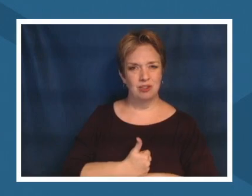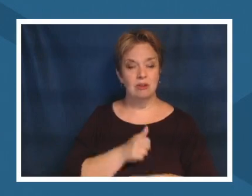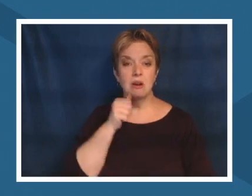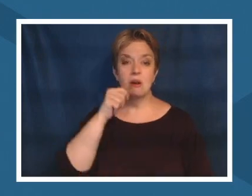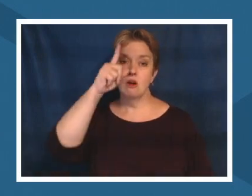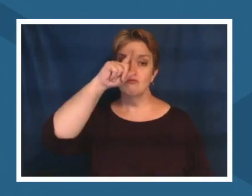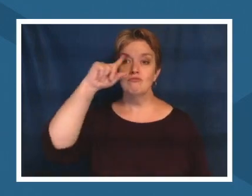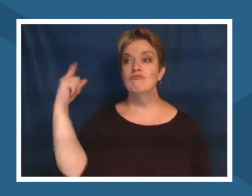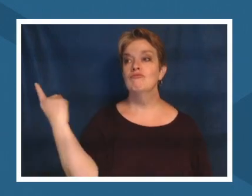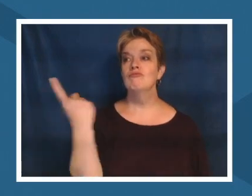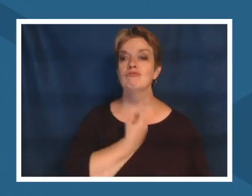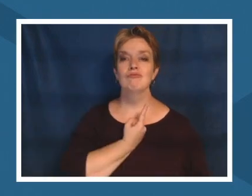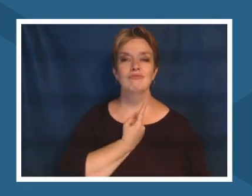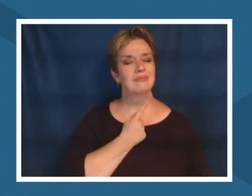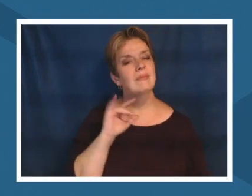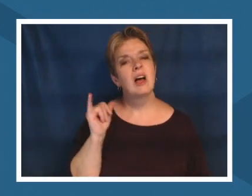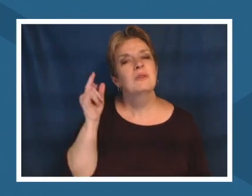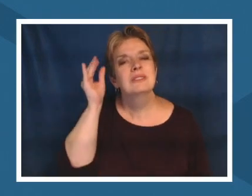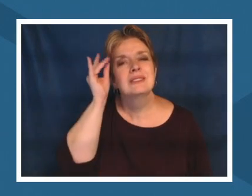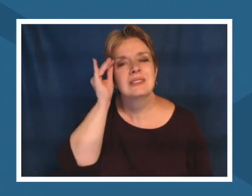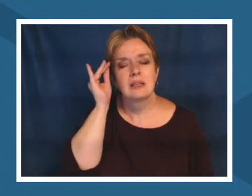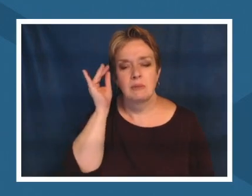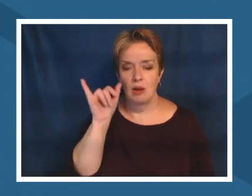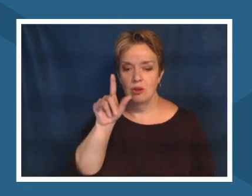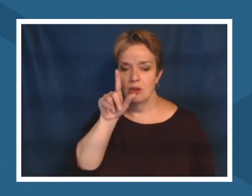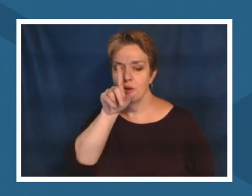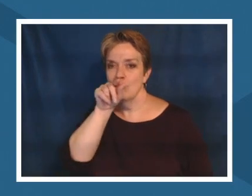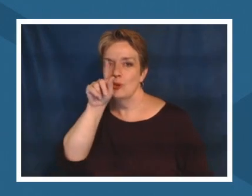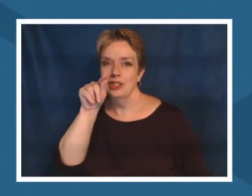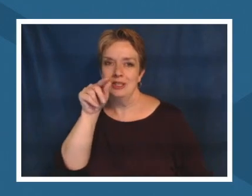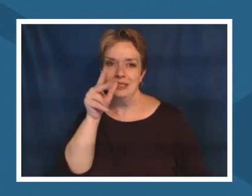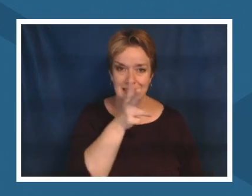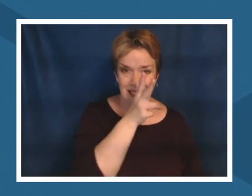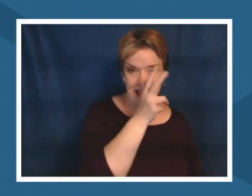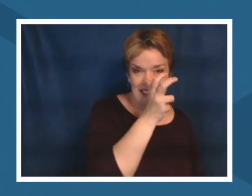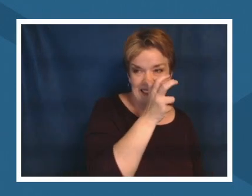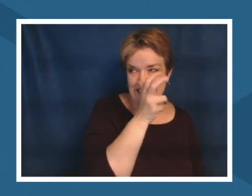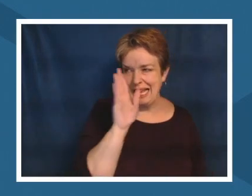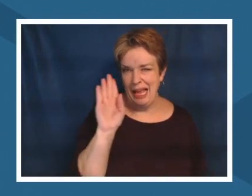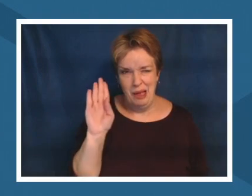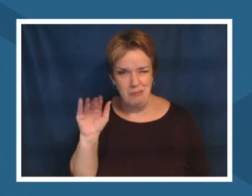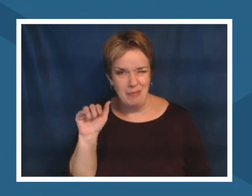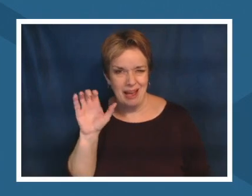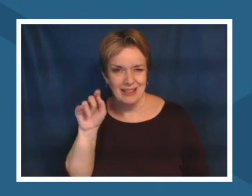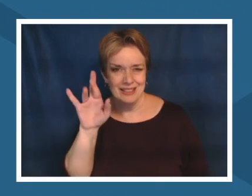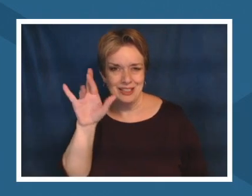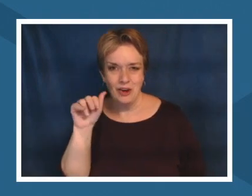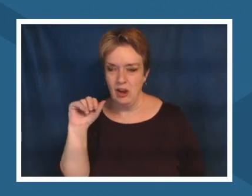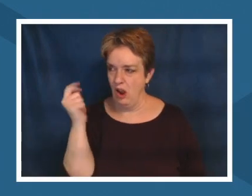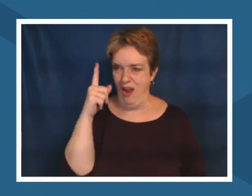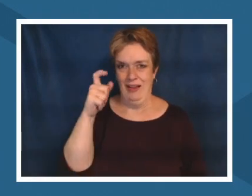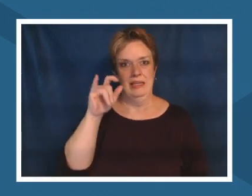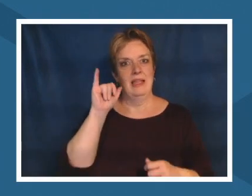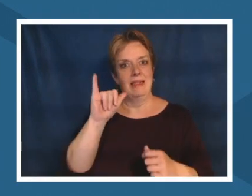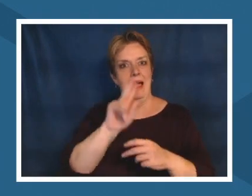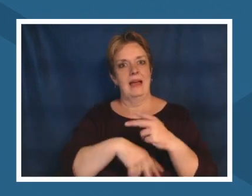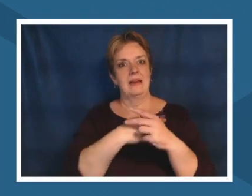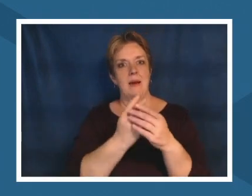and the bacteria and the birds that need those plants that need that relationship